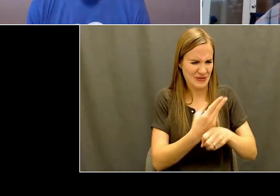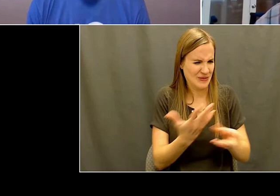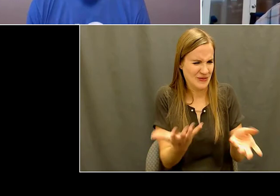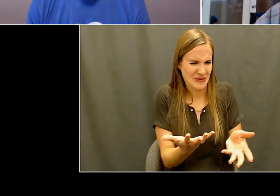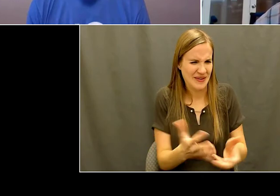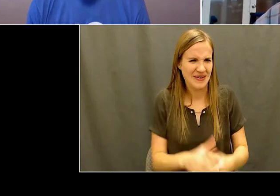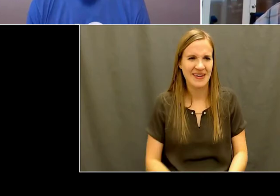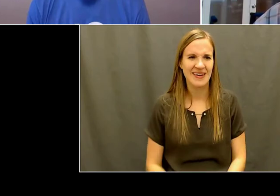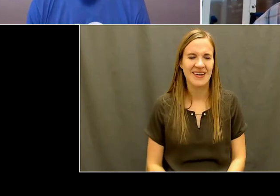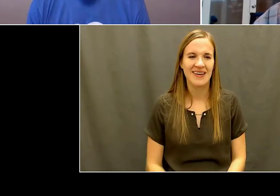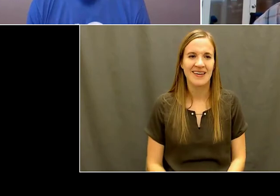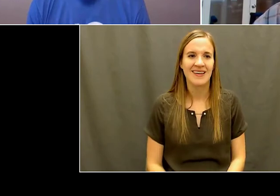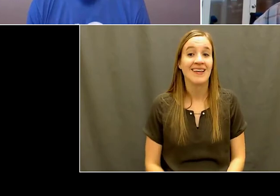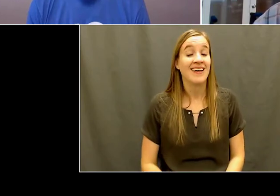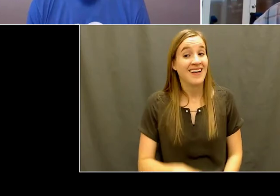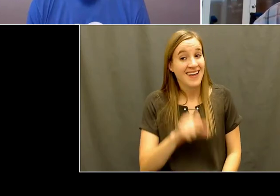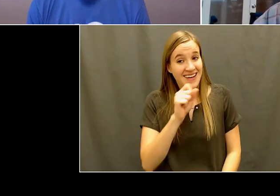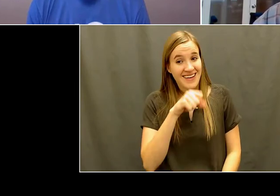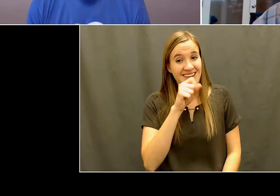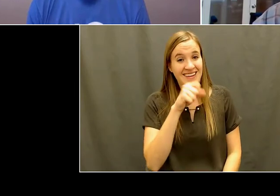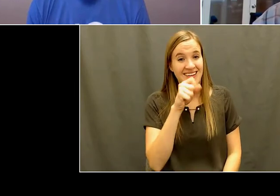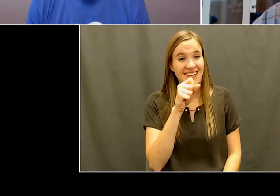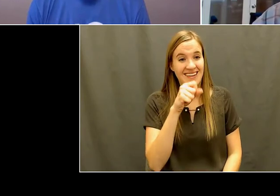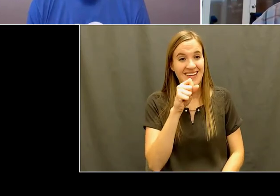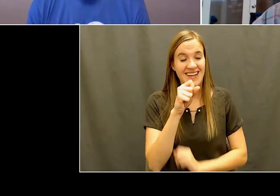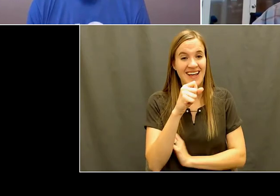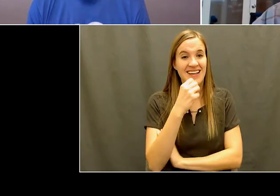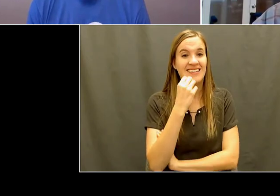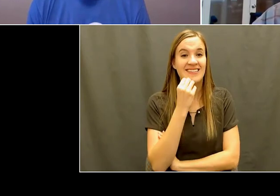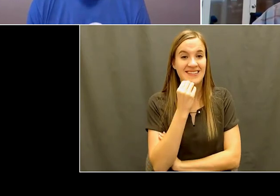Kelly: Well, you know, the big deal was, of course, a lot of